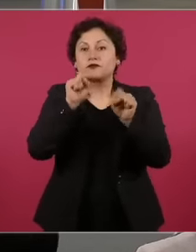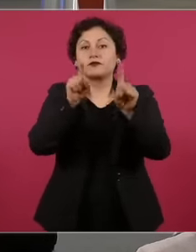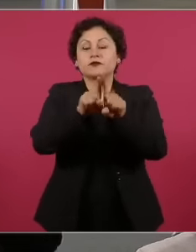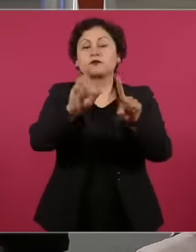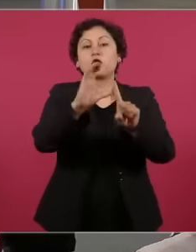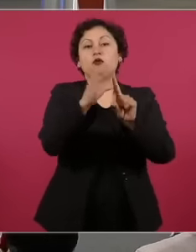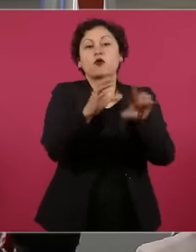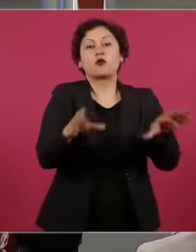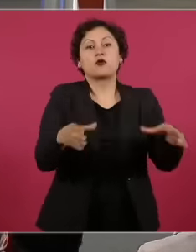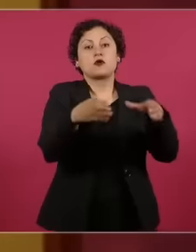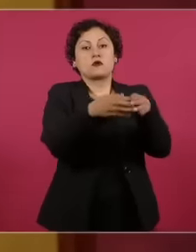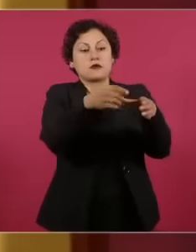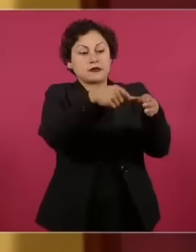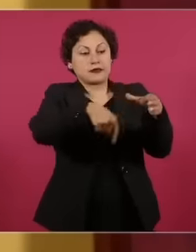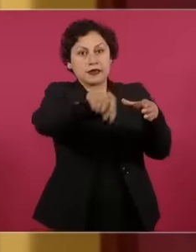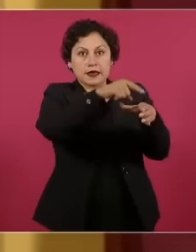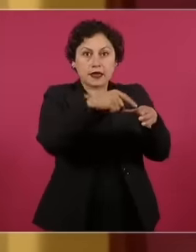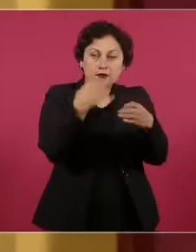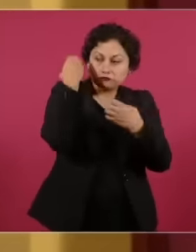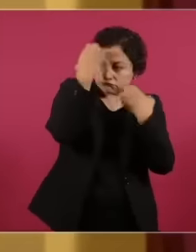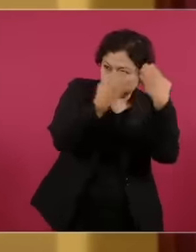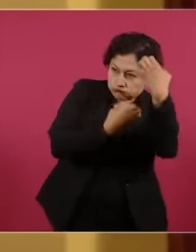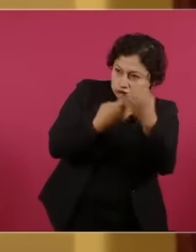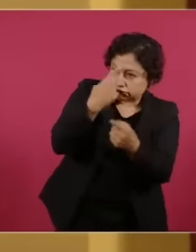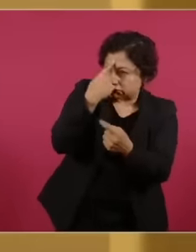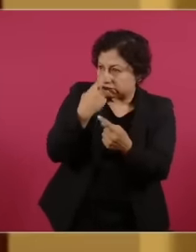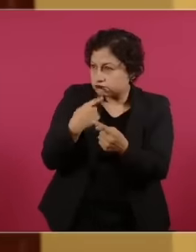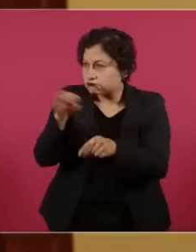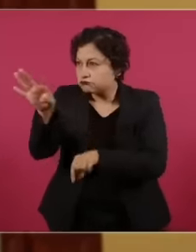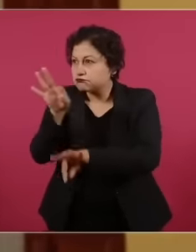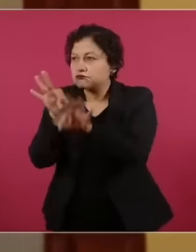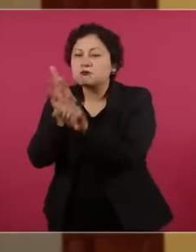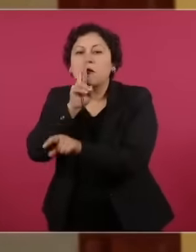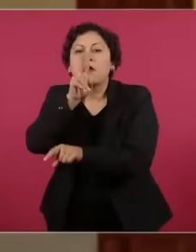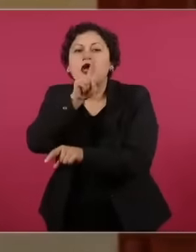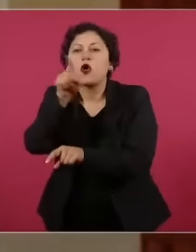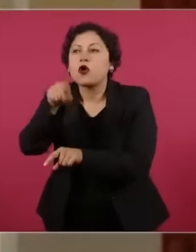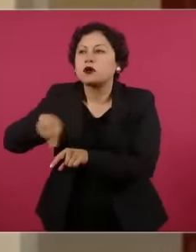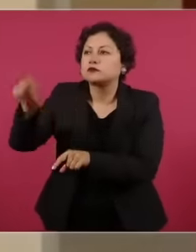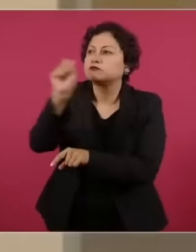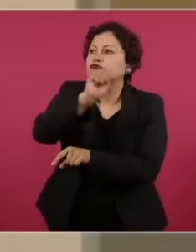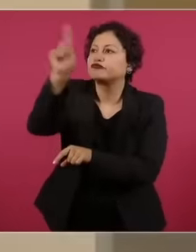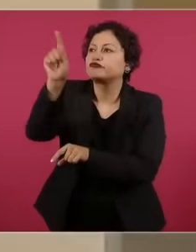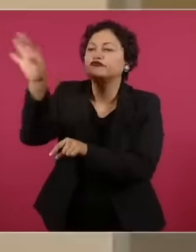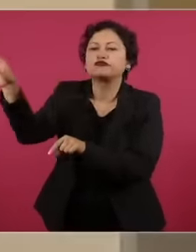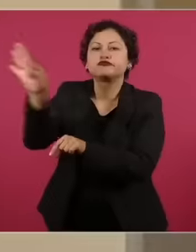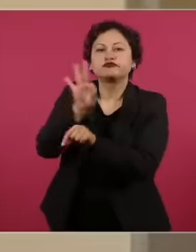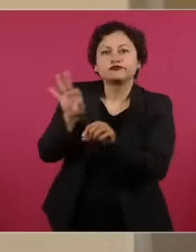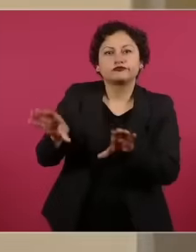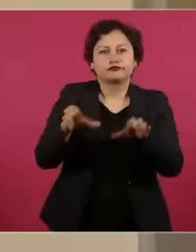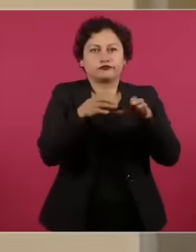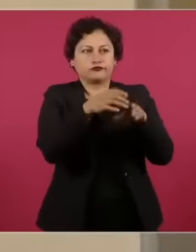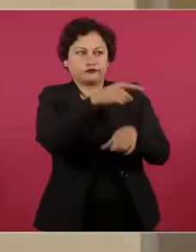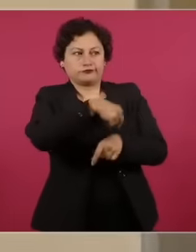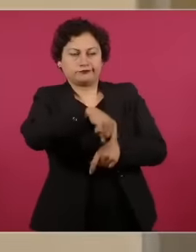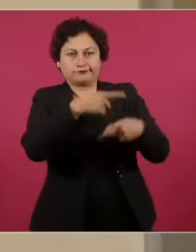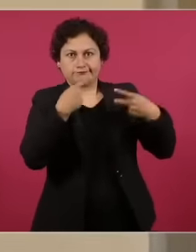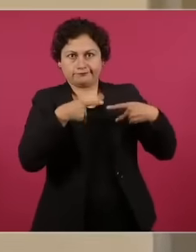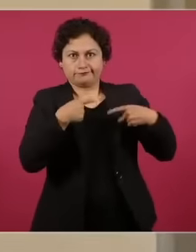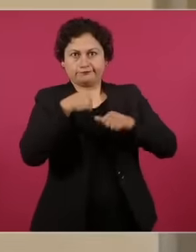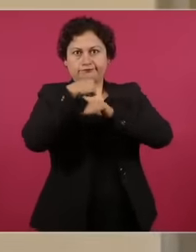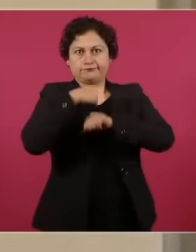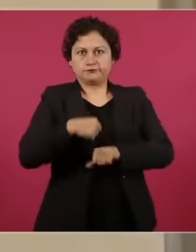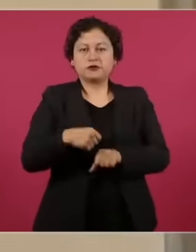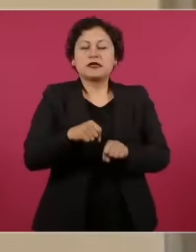best track record and preparation and who stand out in something that is fundamental is your honesty